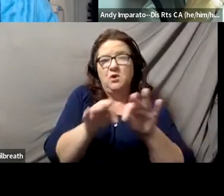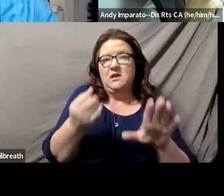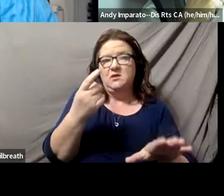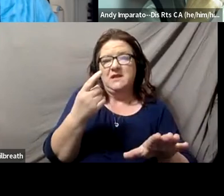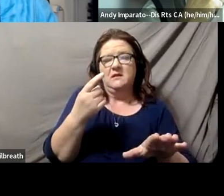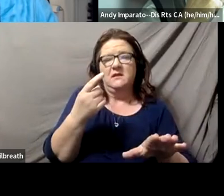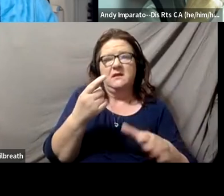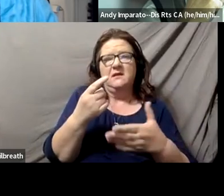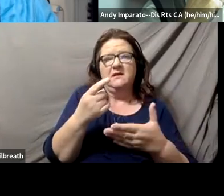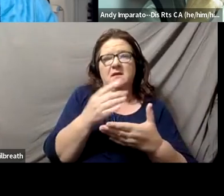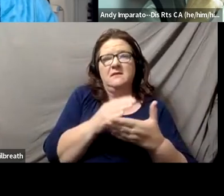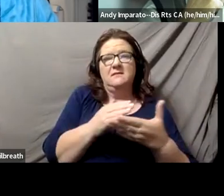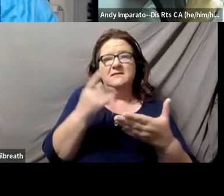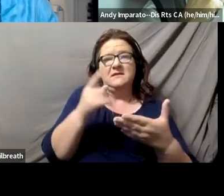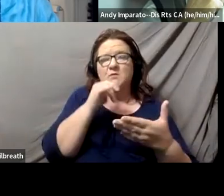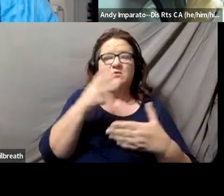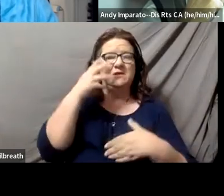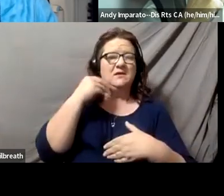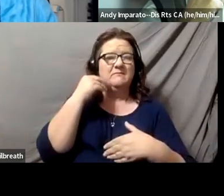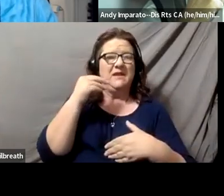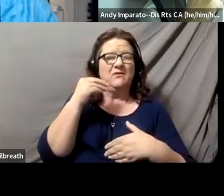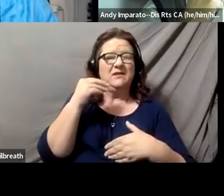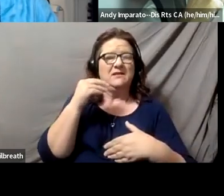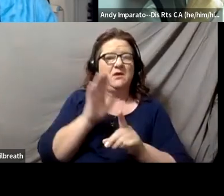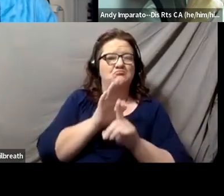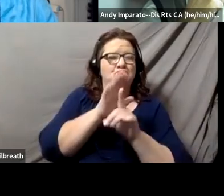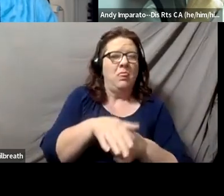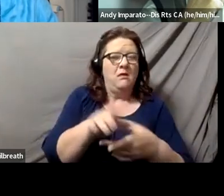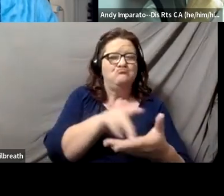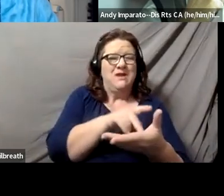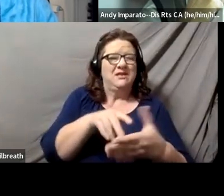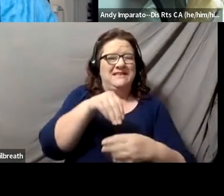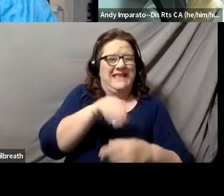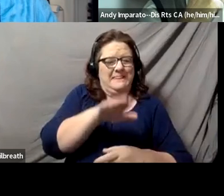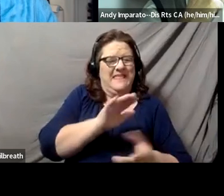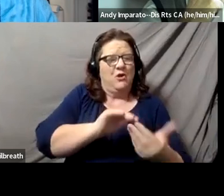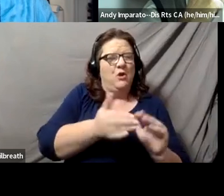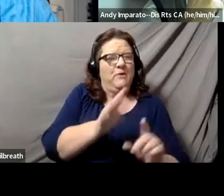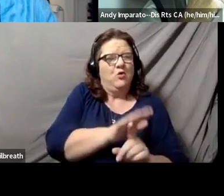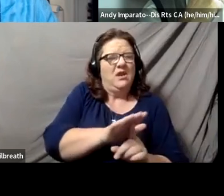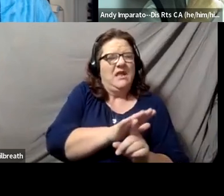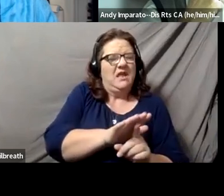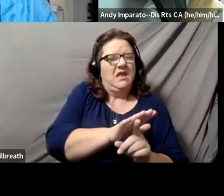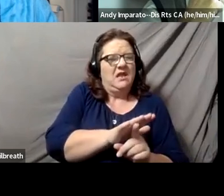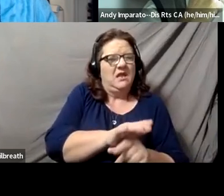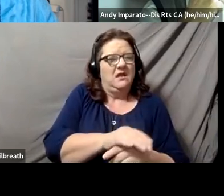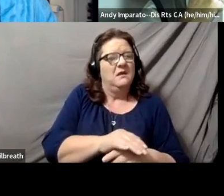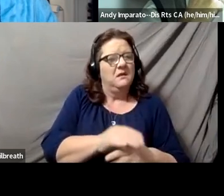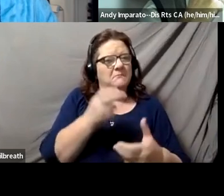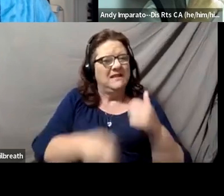some of the historical prejudisms that may exist in different communities that may also make it more difficult for people